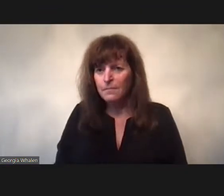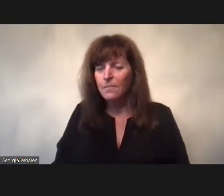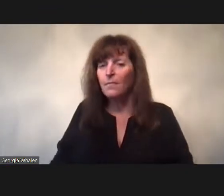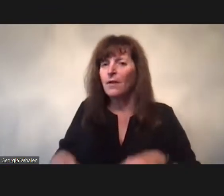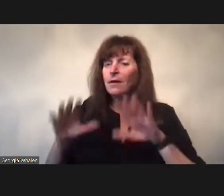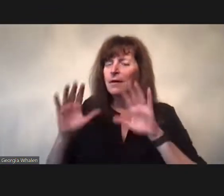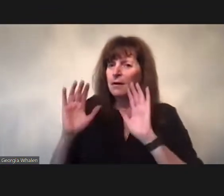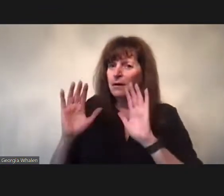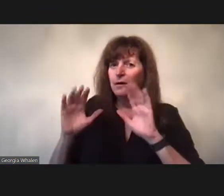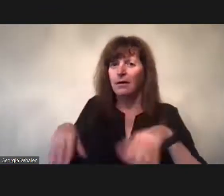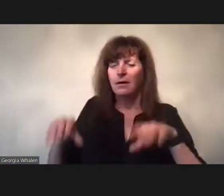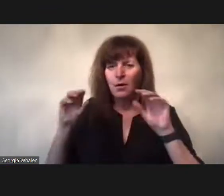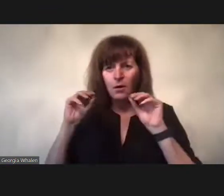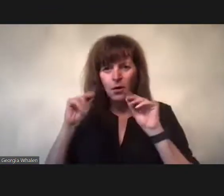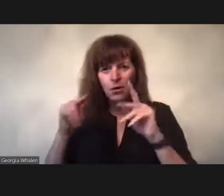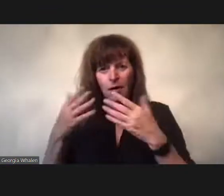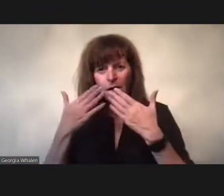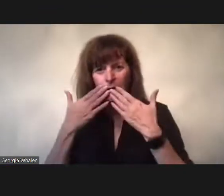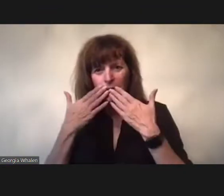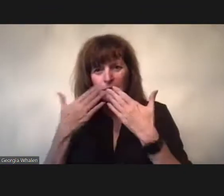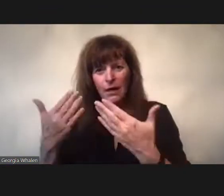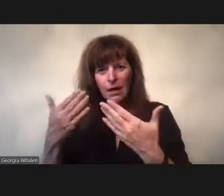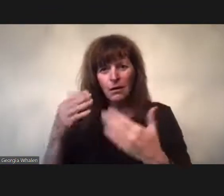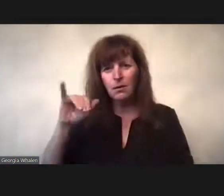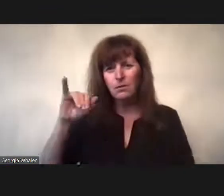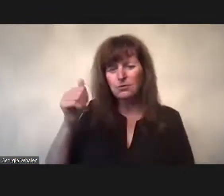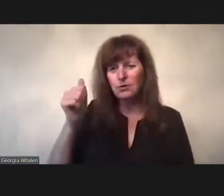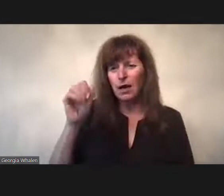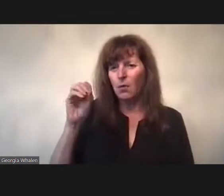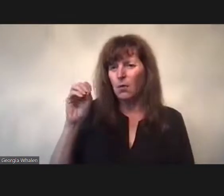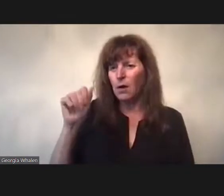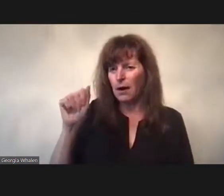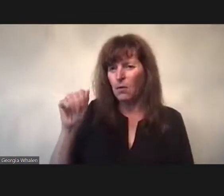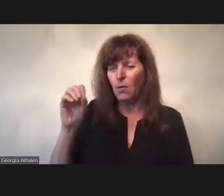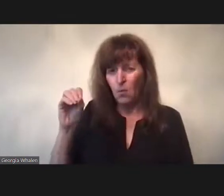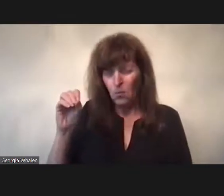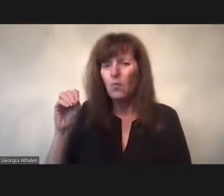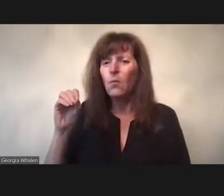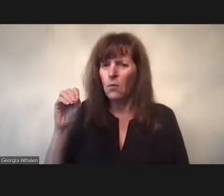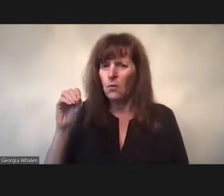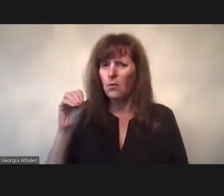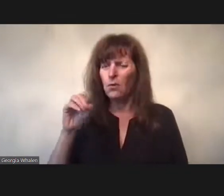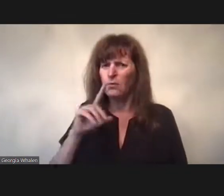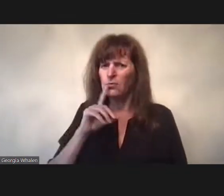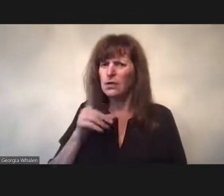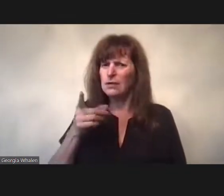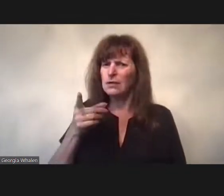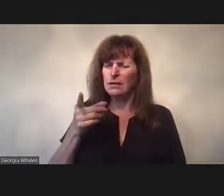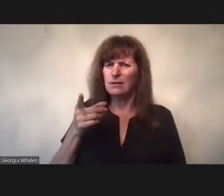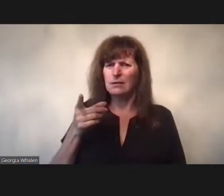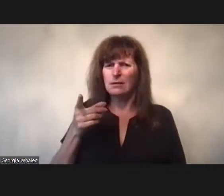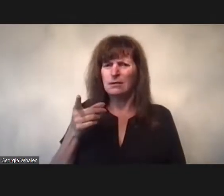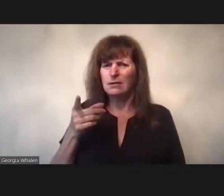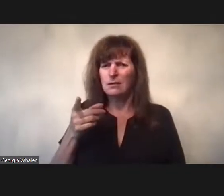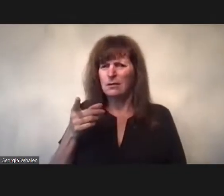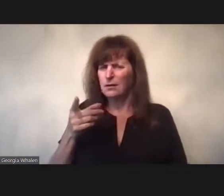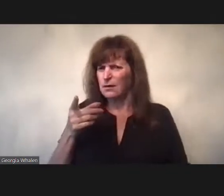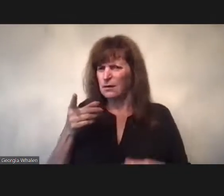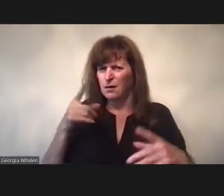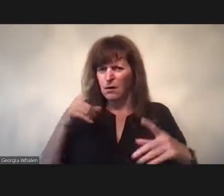It joyfully moves us against ourselves and better judgment. Sex does indeed kills us, but it also repeatedly affirms our living. Thank you.